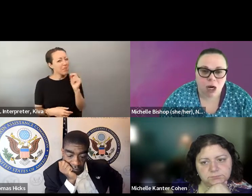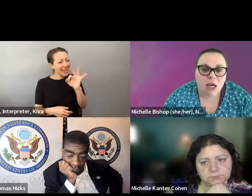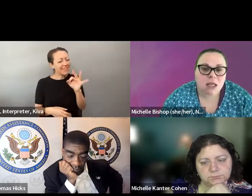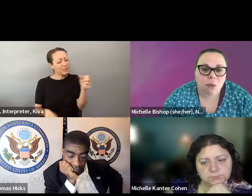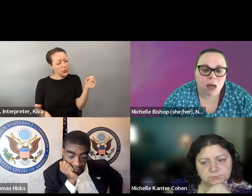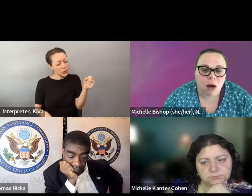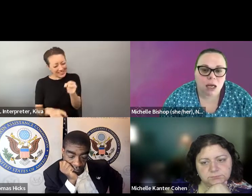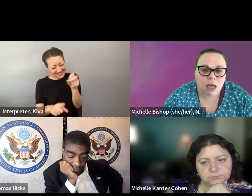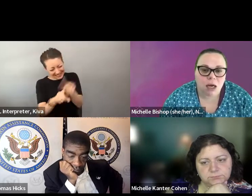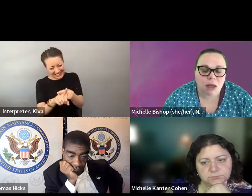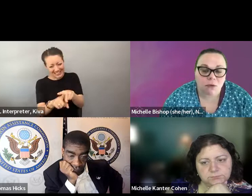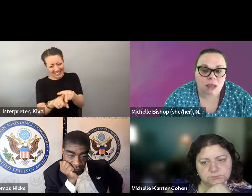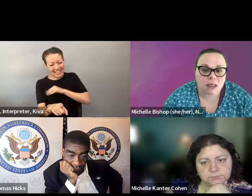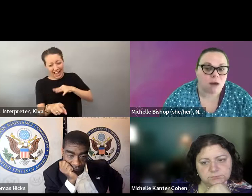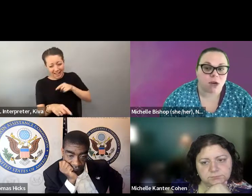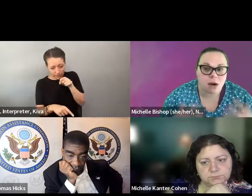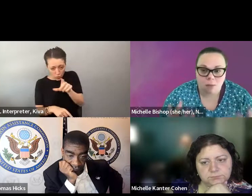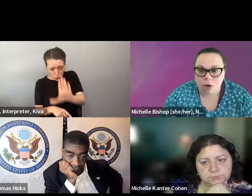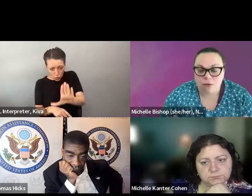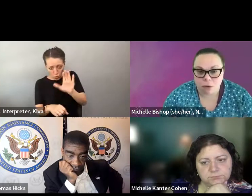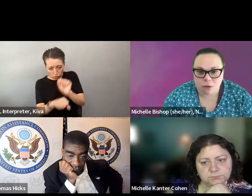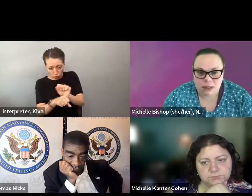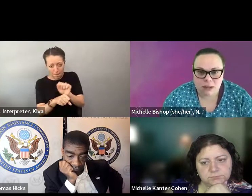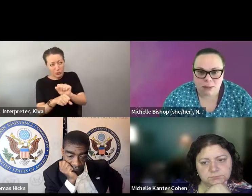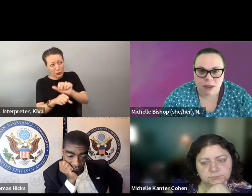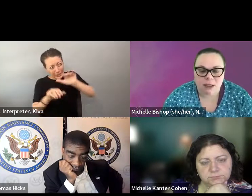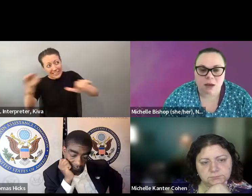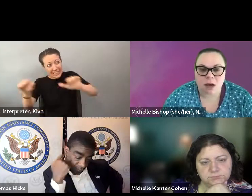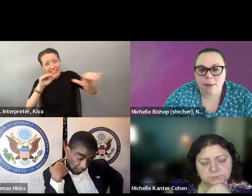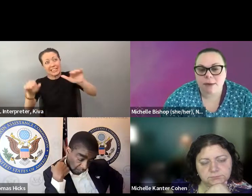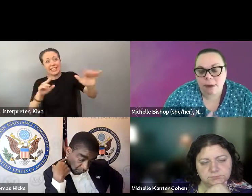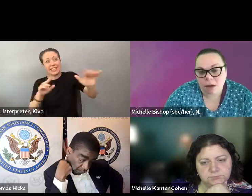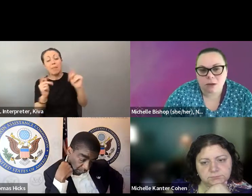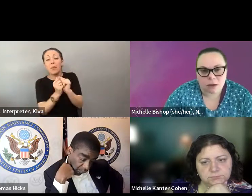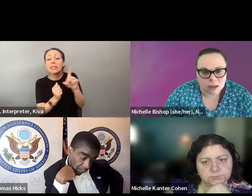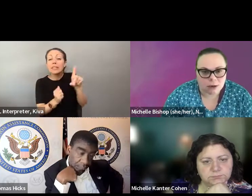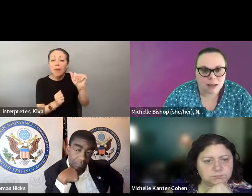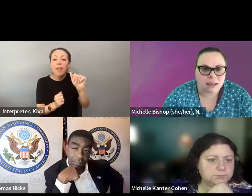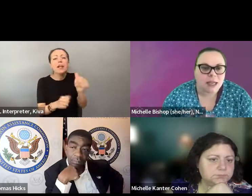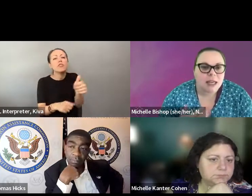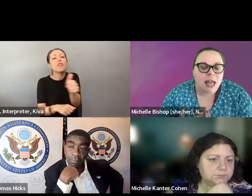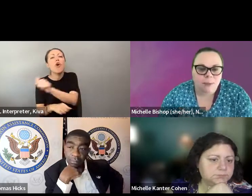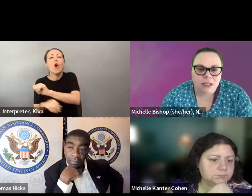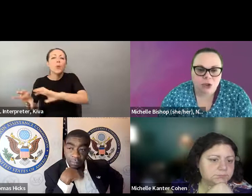problems. But having someone on staff two is doing sophisticated outreach to throws communities to make sure that we are hearing the voice of a number of voters